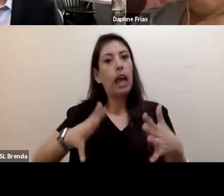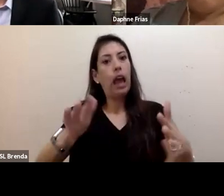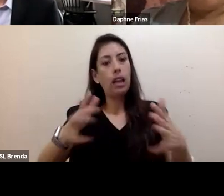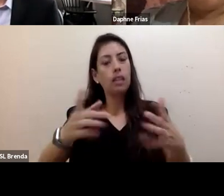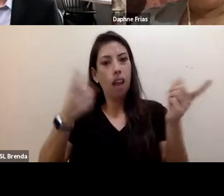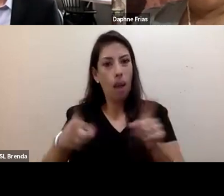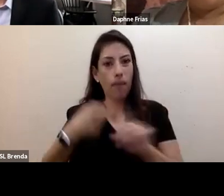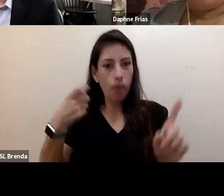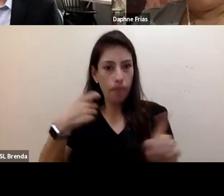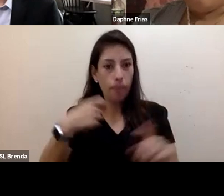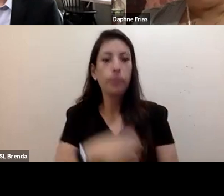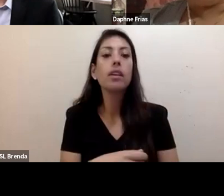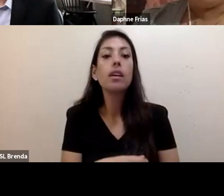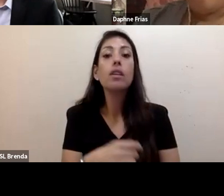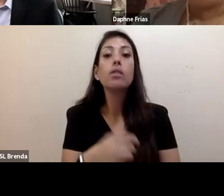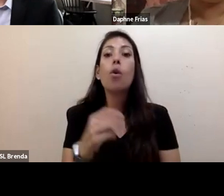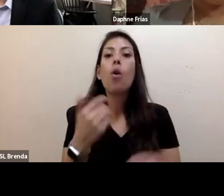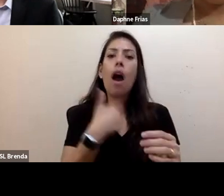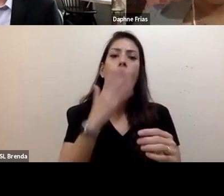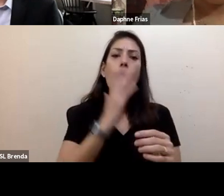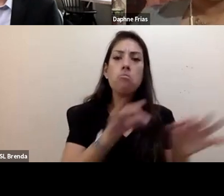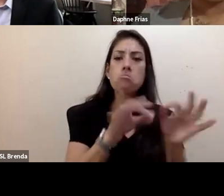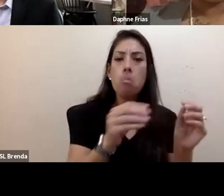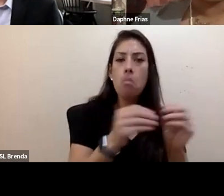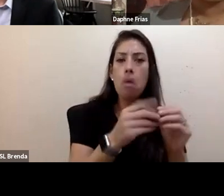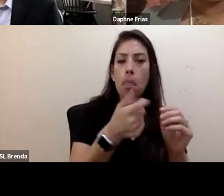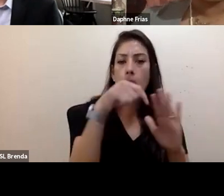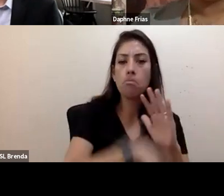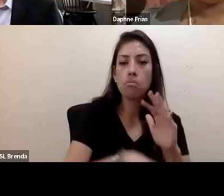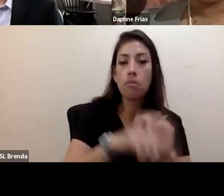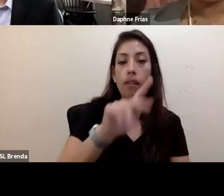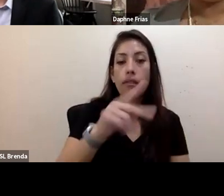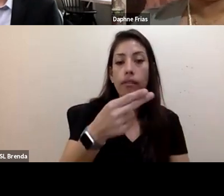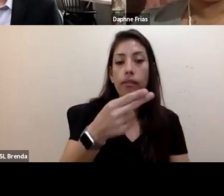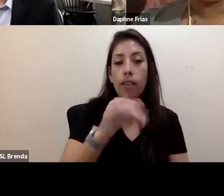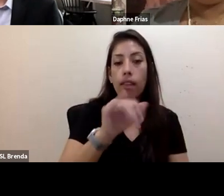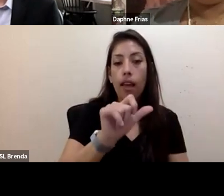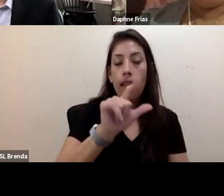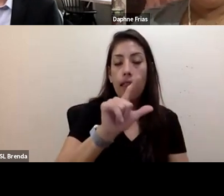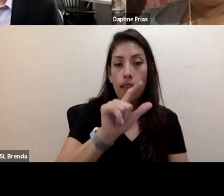when we talk about philanthropy specifically, but I think my wish and my hope is